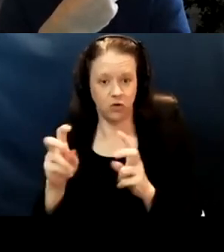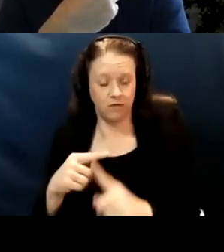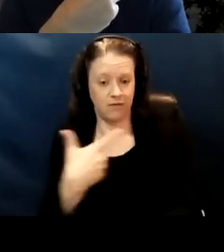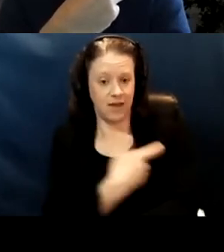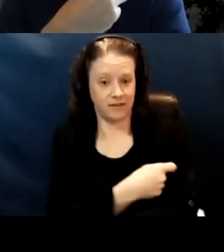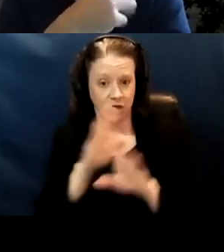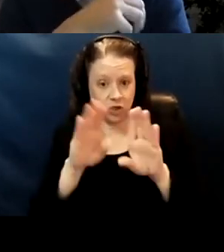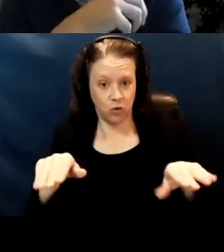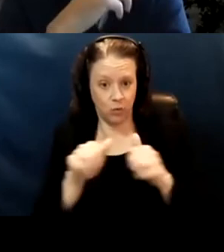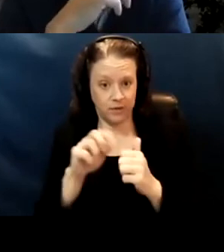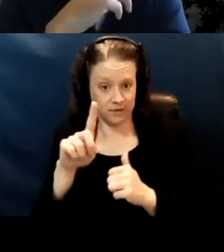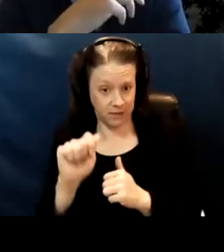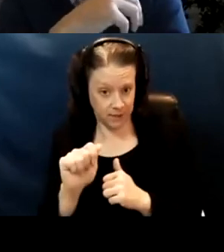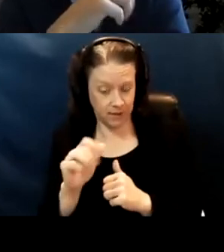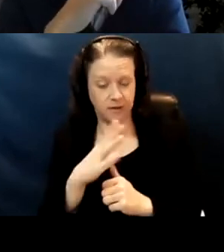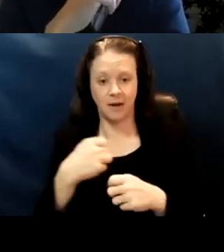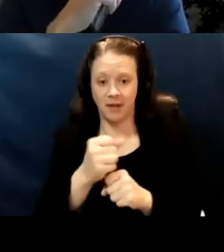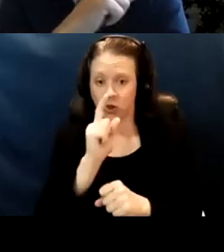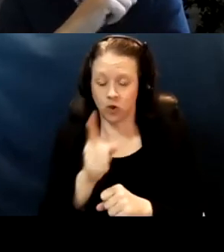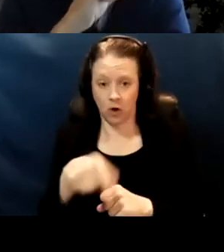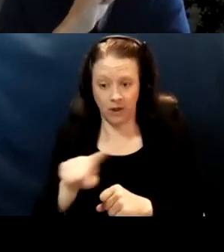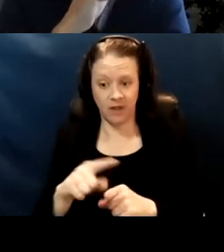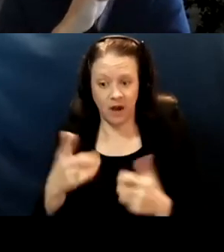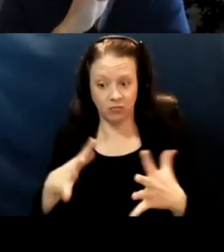and making sure that they are prioritized